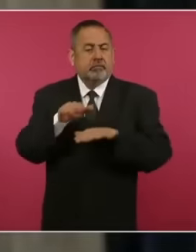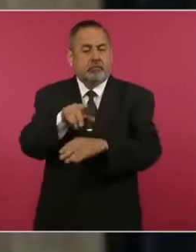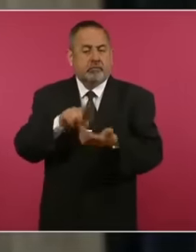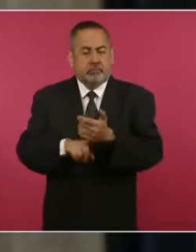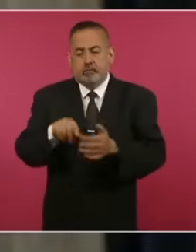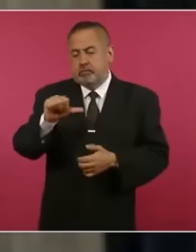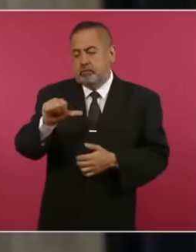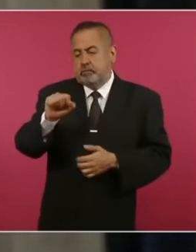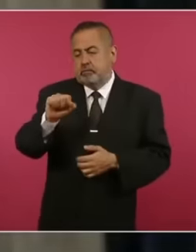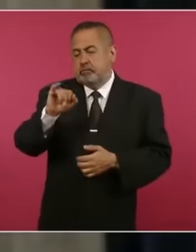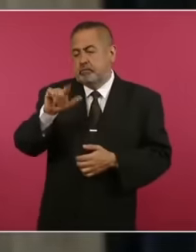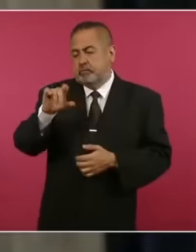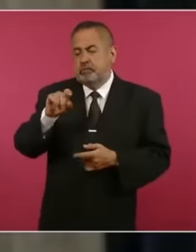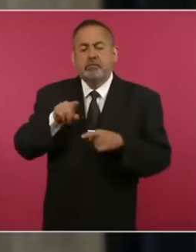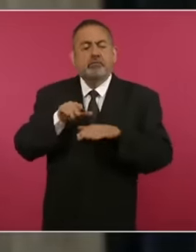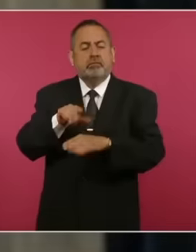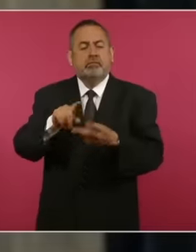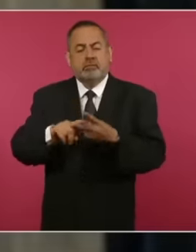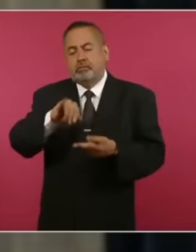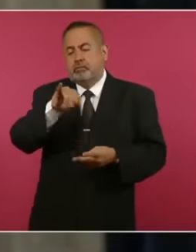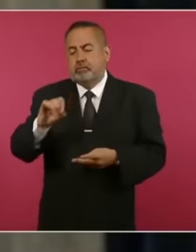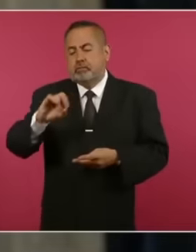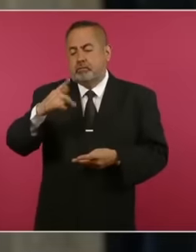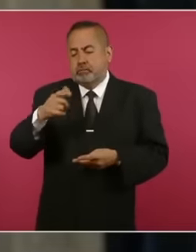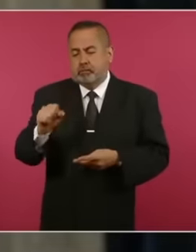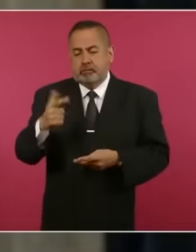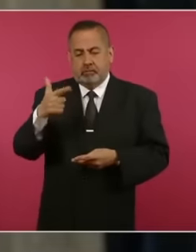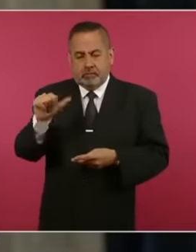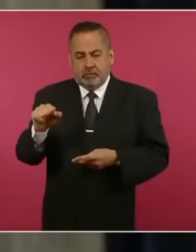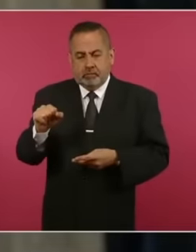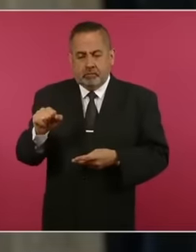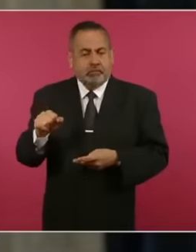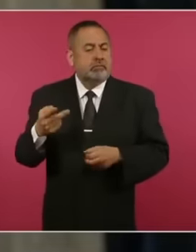Jorge Glaza whom The chancellor has mentioned that I know that Mexico continues to be considered a